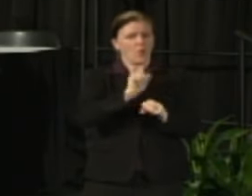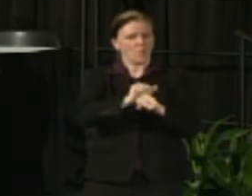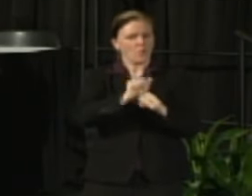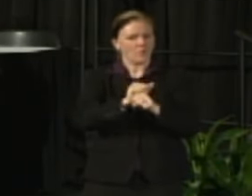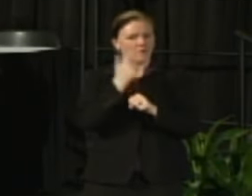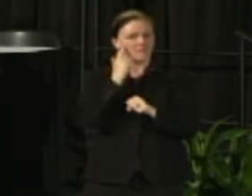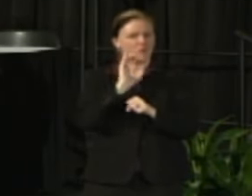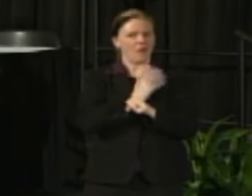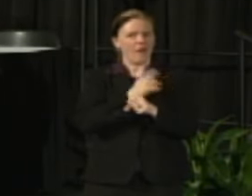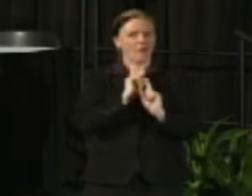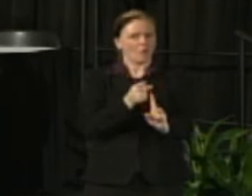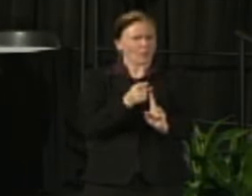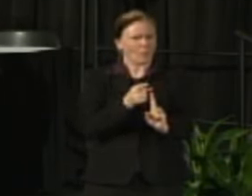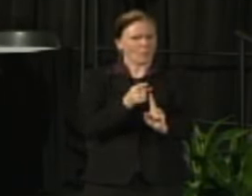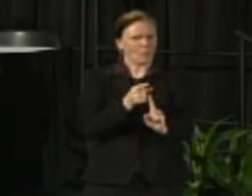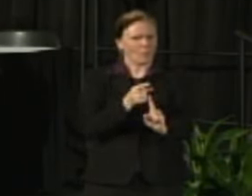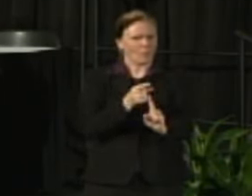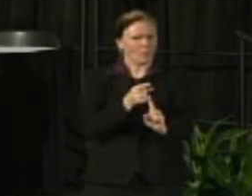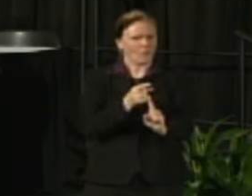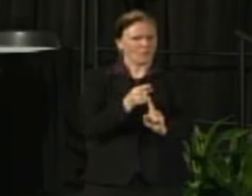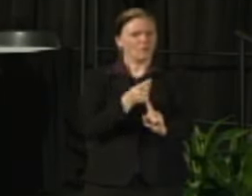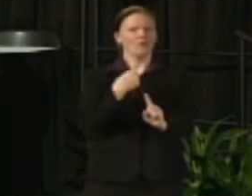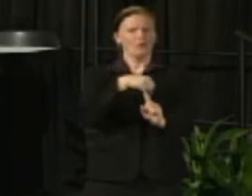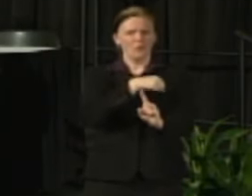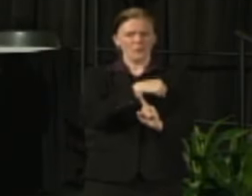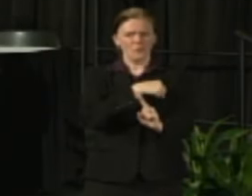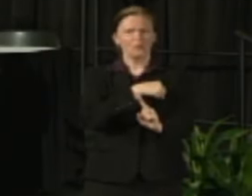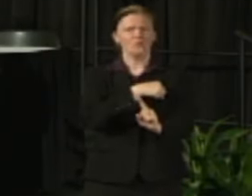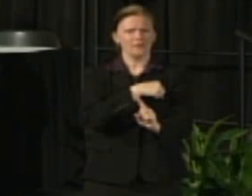It's why we are distinct and so important in this region.